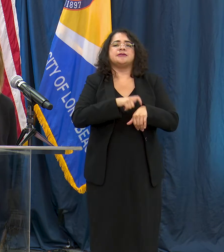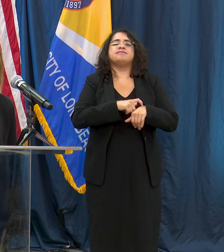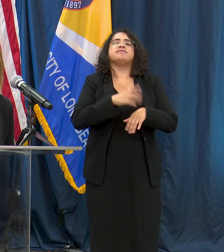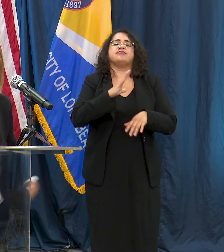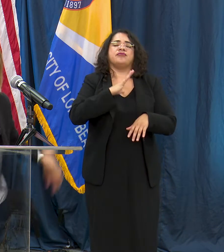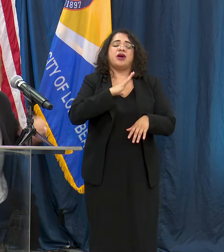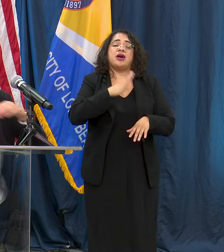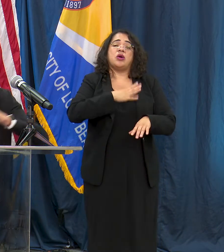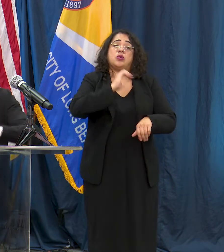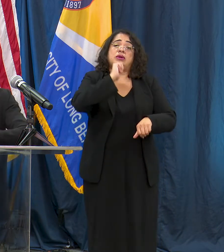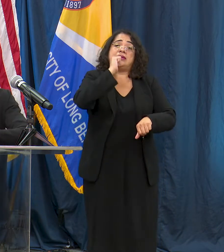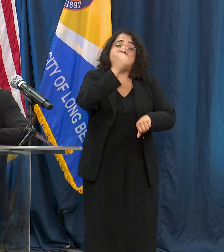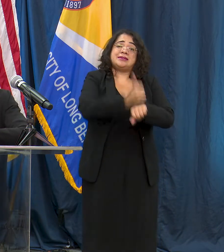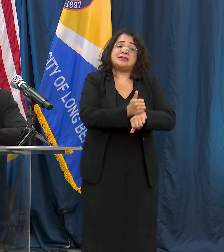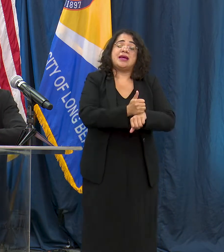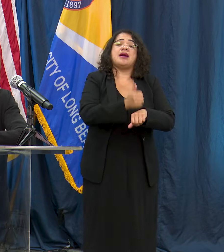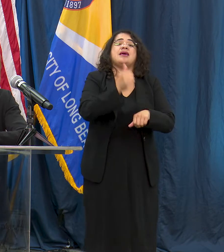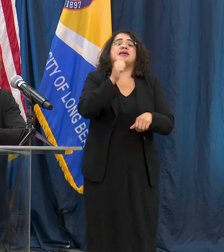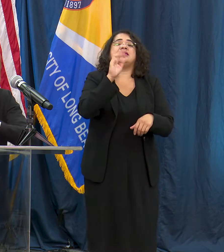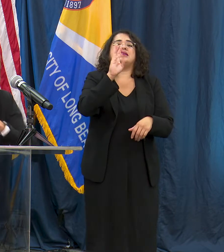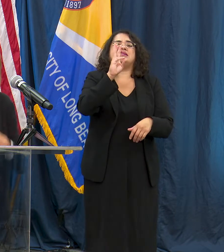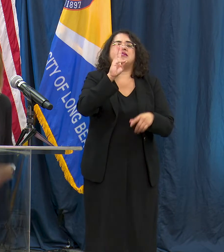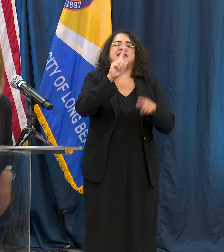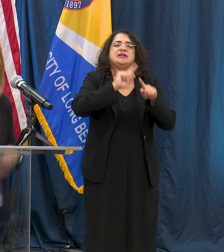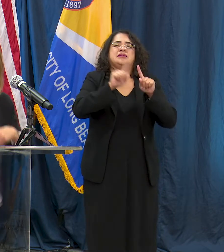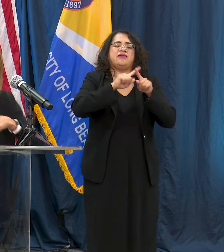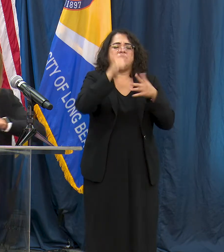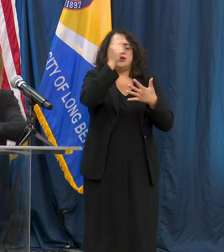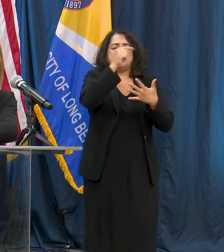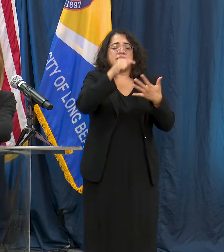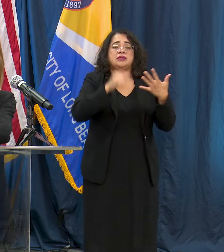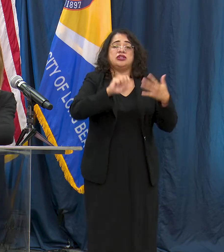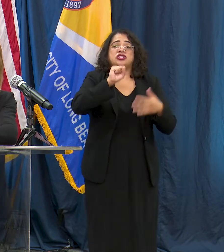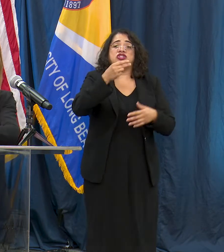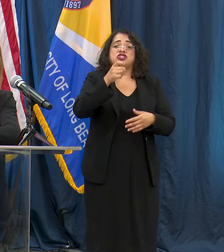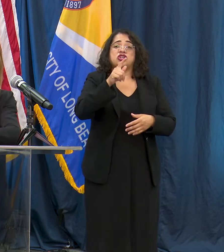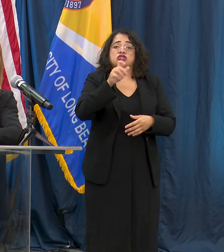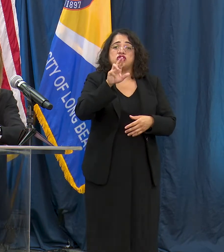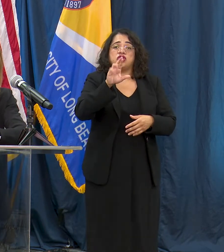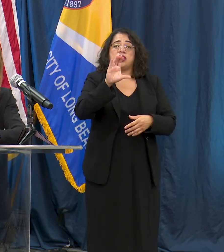six different indicators - we looked at shelter capacity, stable hospitalizations,